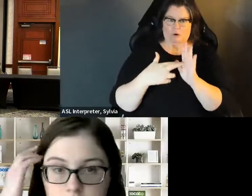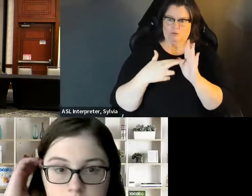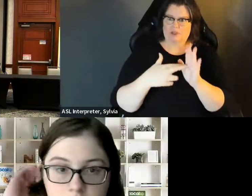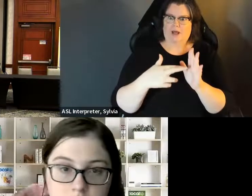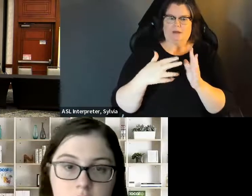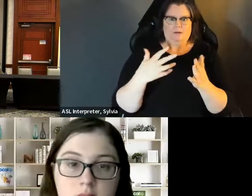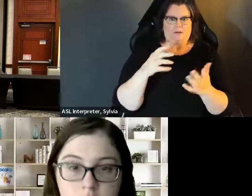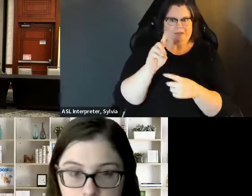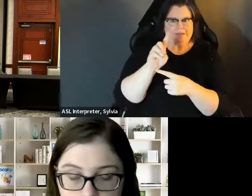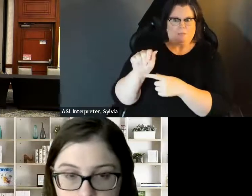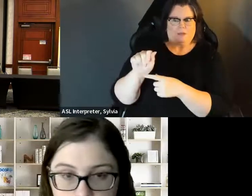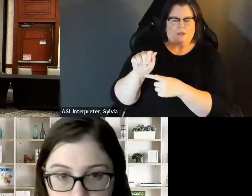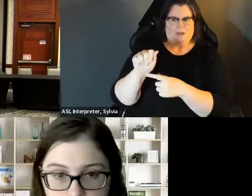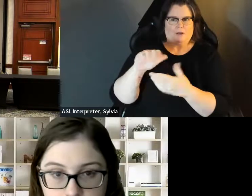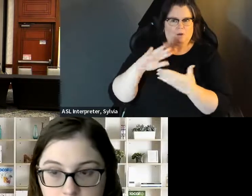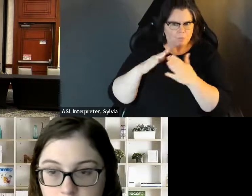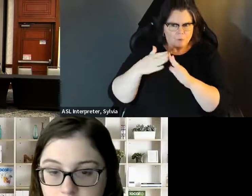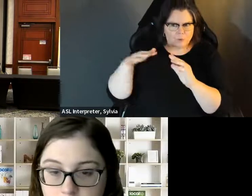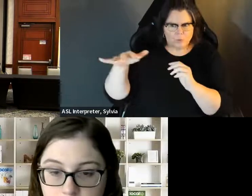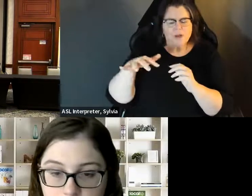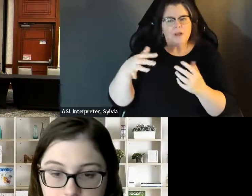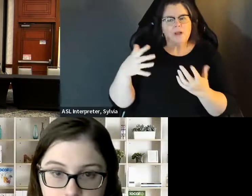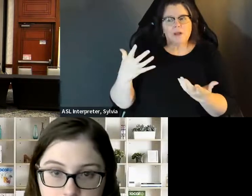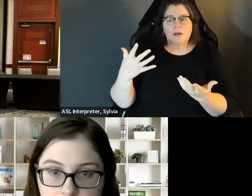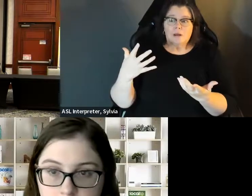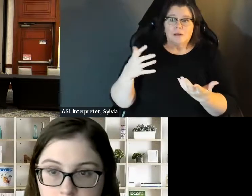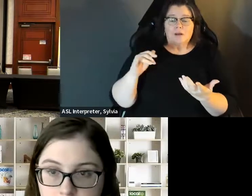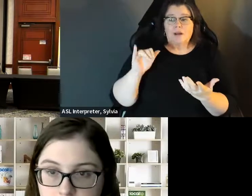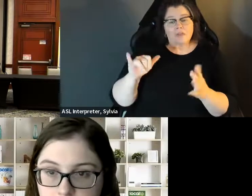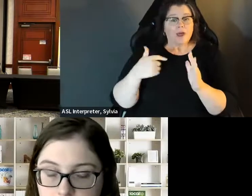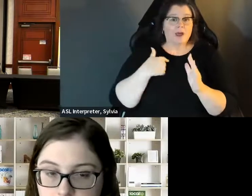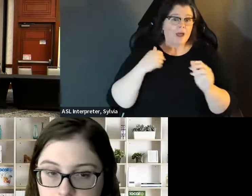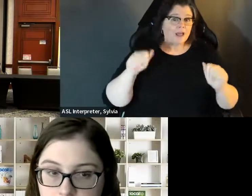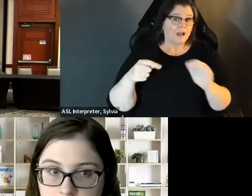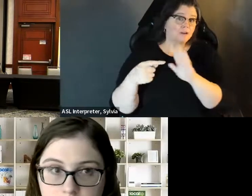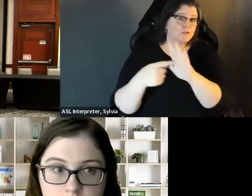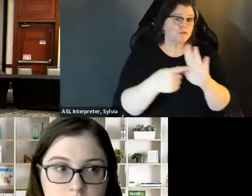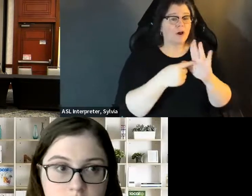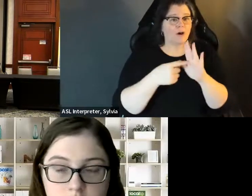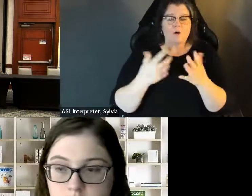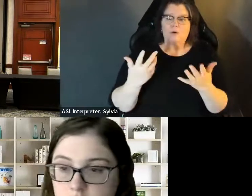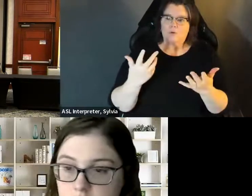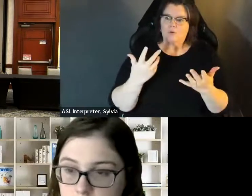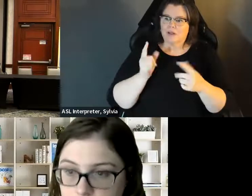aspect I think that was also mentioned, some of the, you Some of the you know being that, and and having that was able to also show some of the challenges that we have. know, being that representative and having that